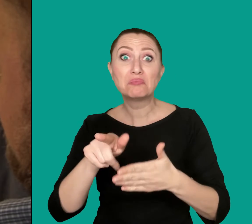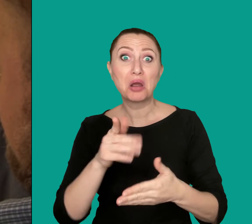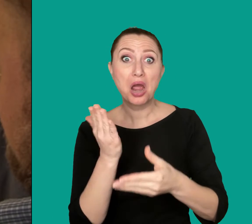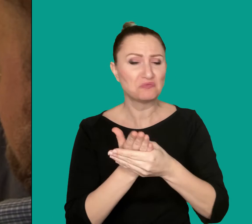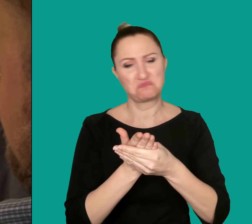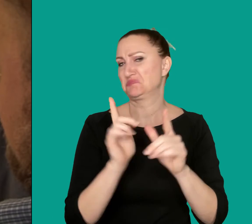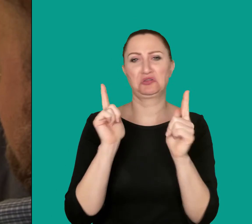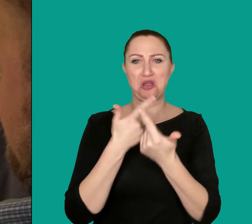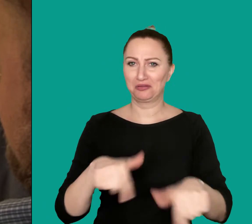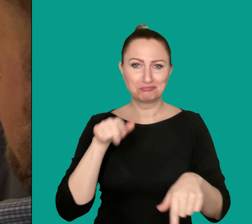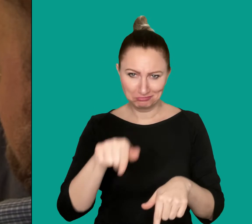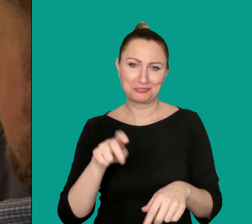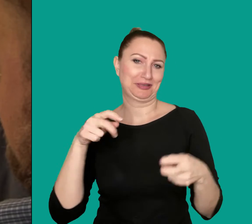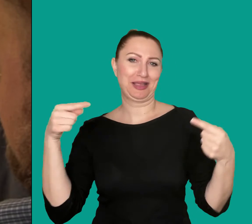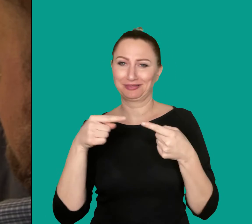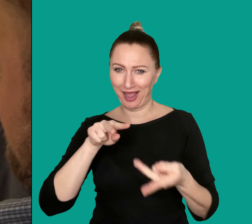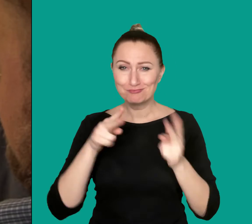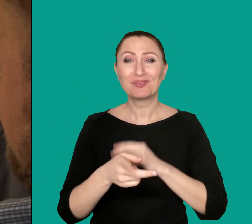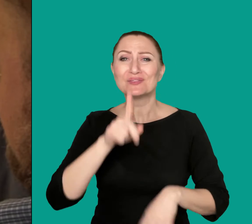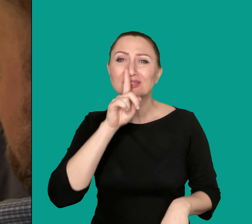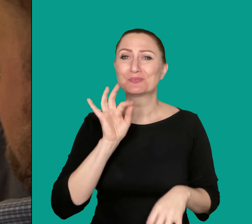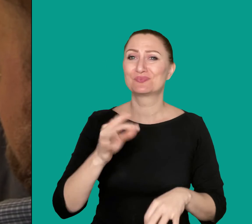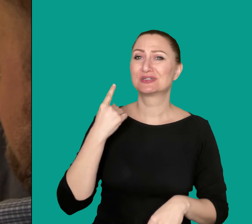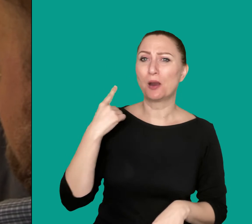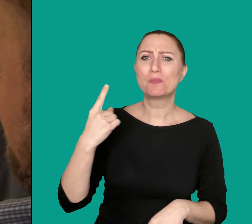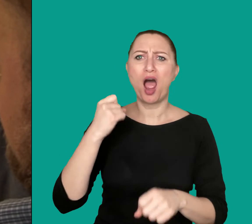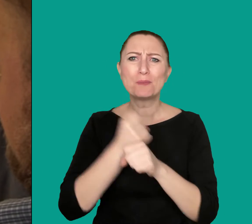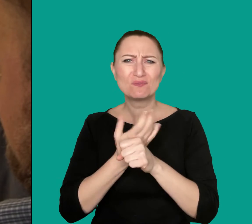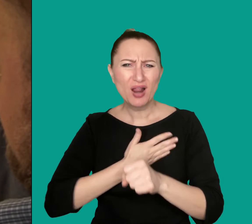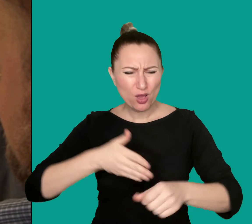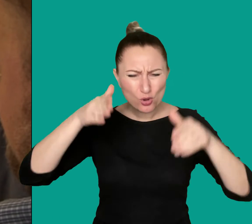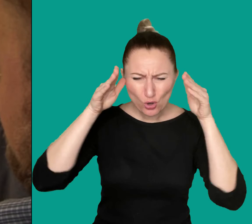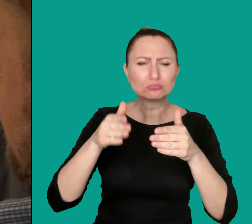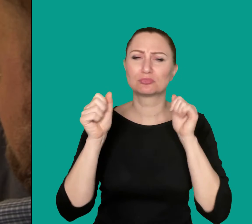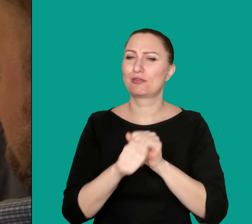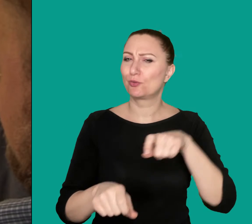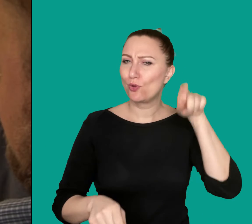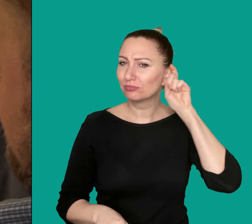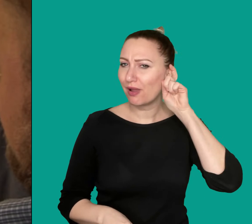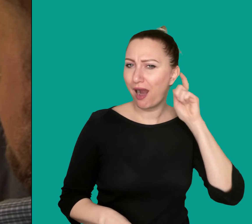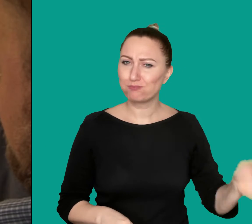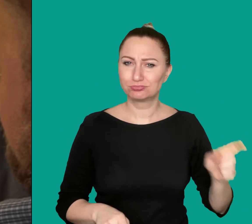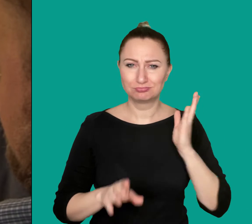is no barrier for an archivist. On the contrary, whenever Ondřej wants to concentrate on his work, he removes his hearing aid